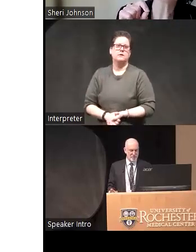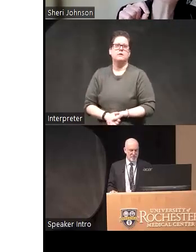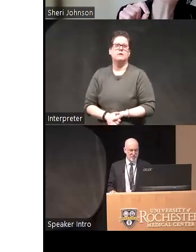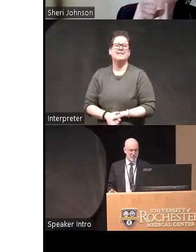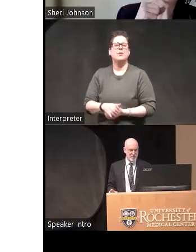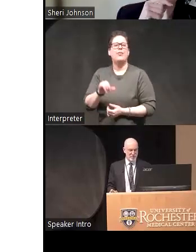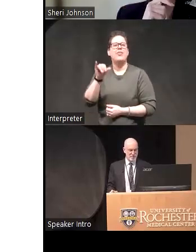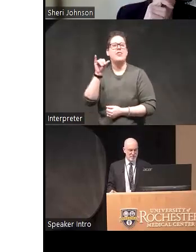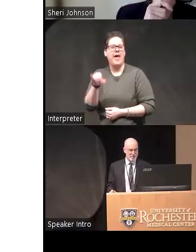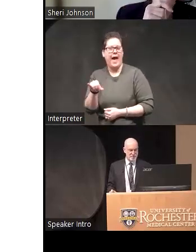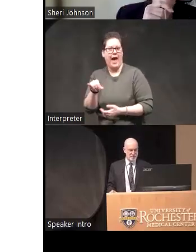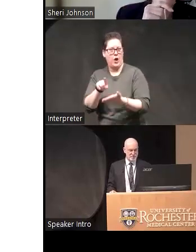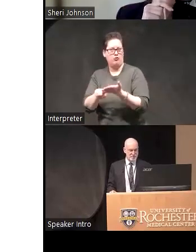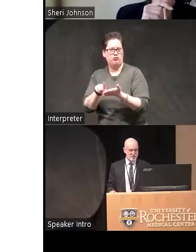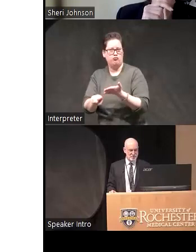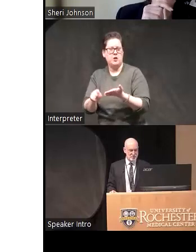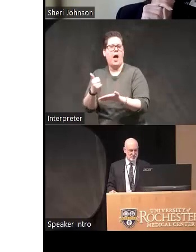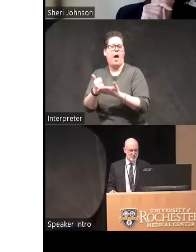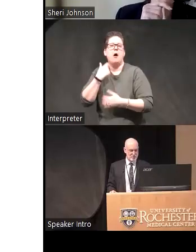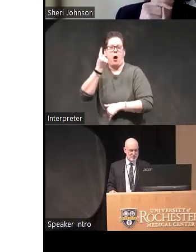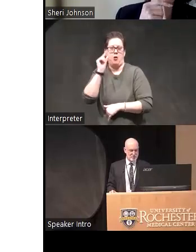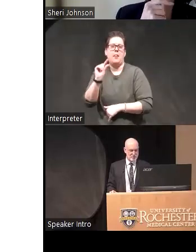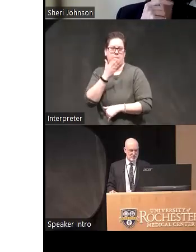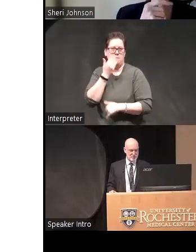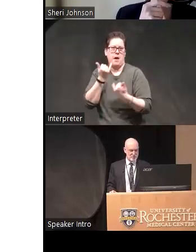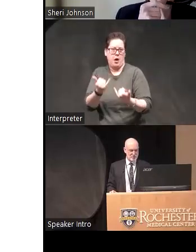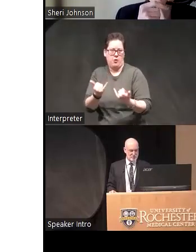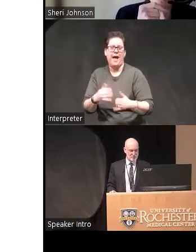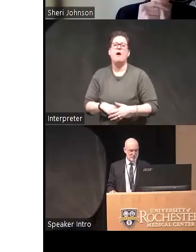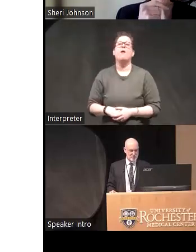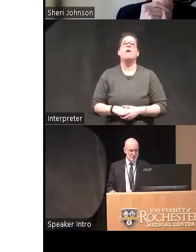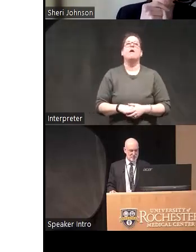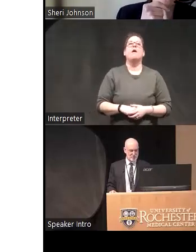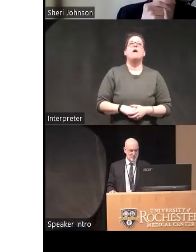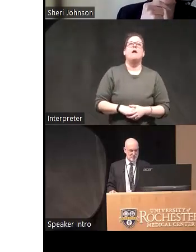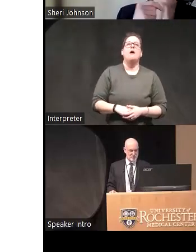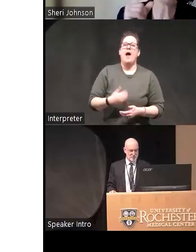um that's given us a little bit of a lens we're now doing two we have two data sets we've gathered